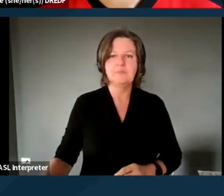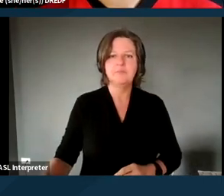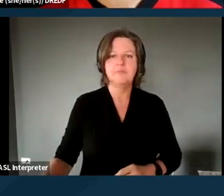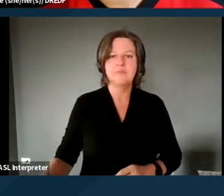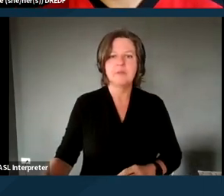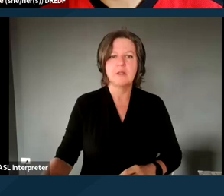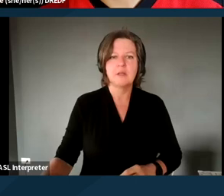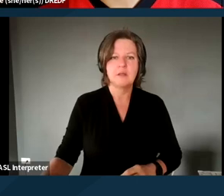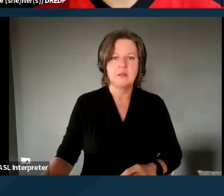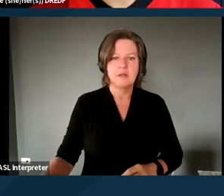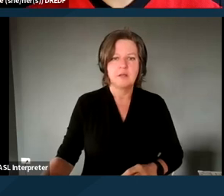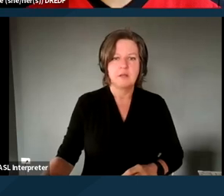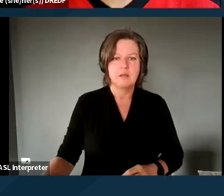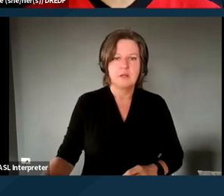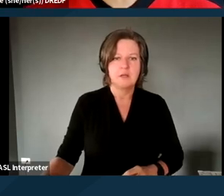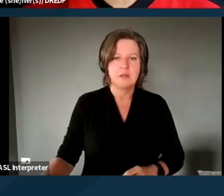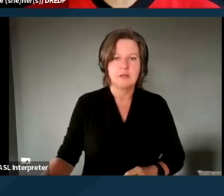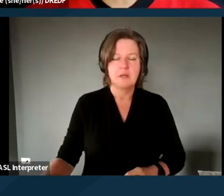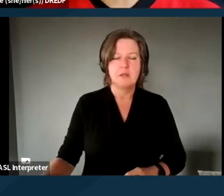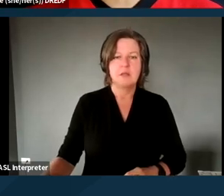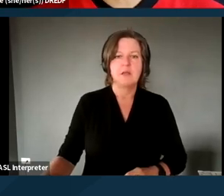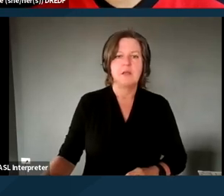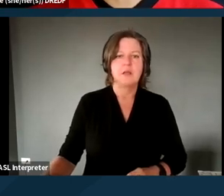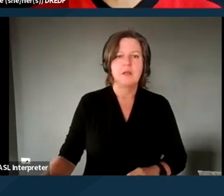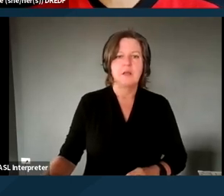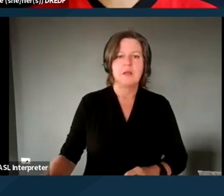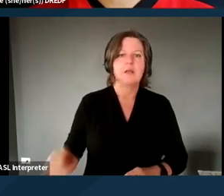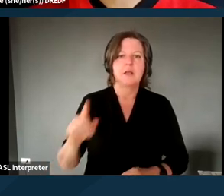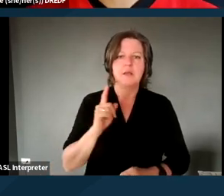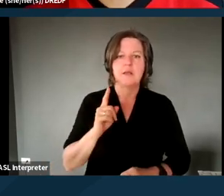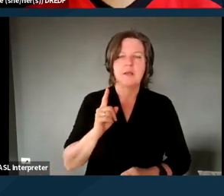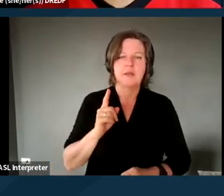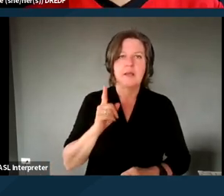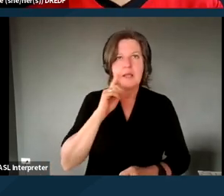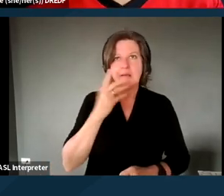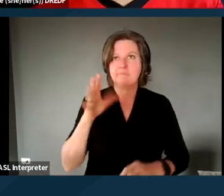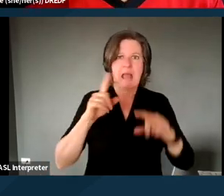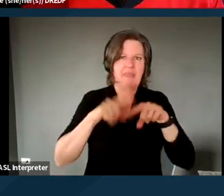Yeah, I mean, yes, you can only be on, what, I think it kind of depends on the source of the waiver too.